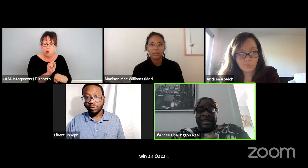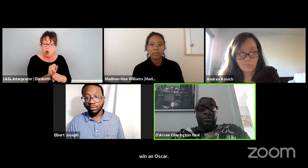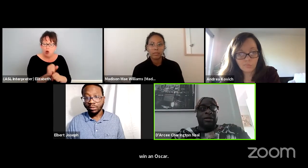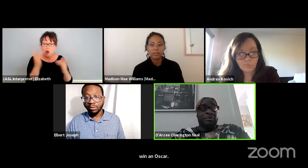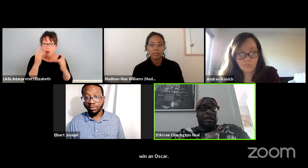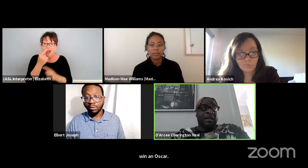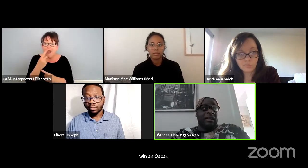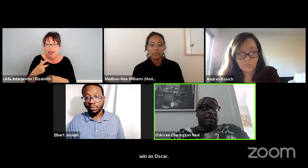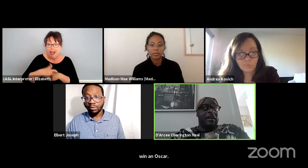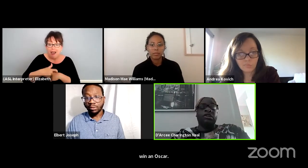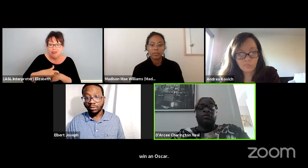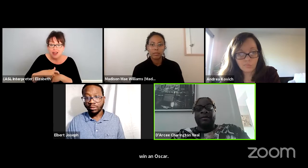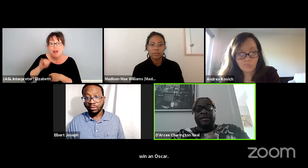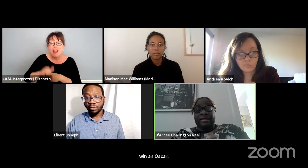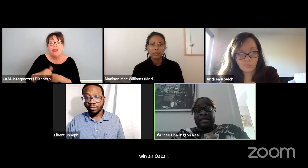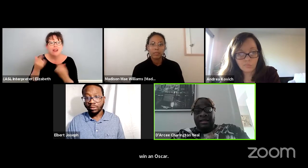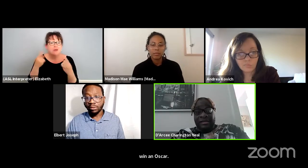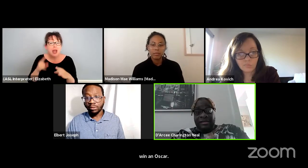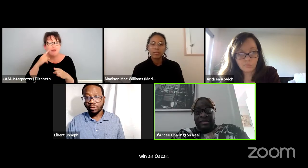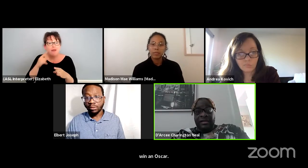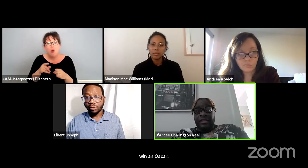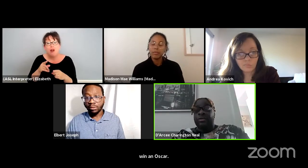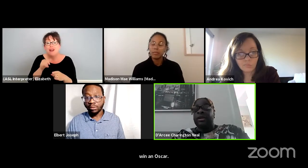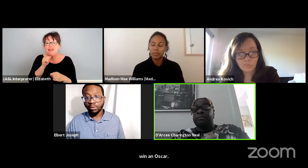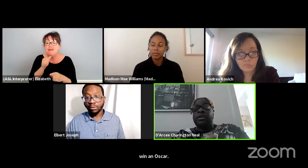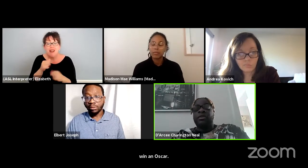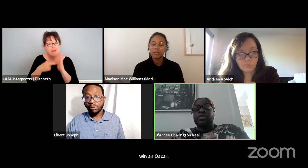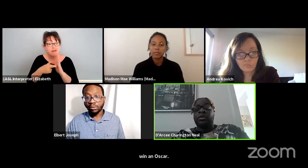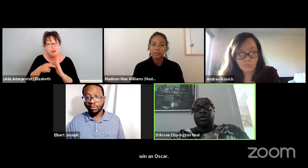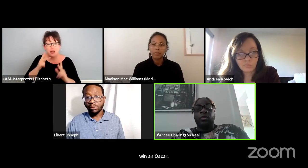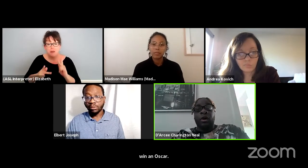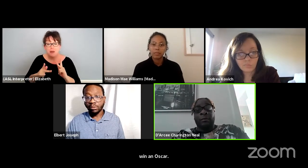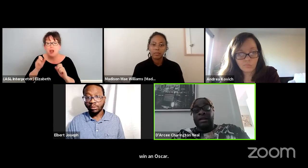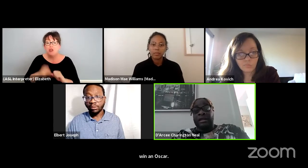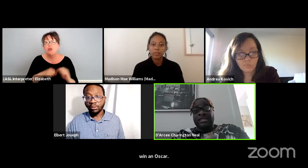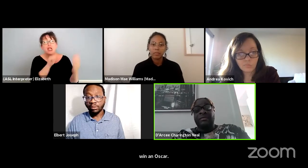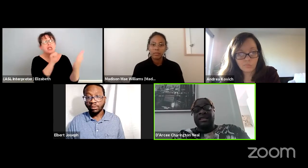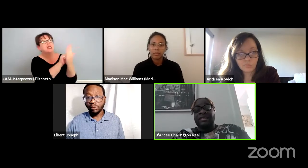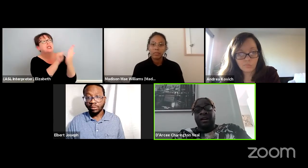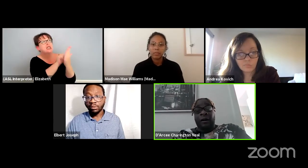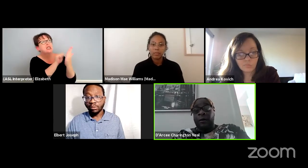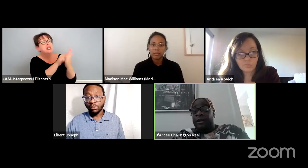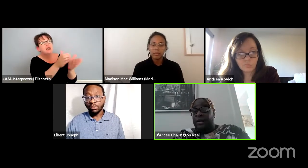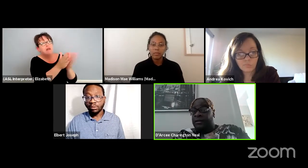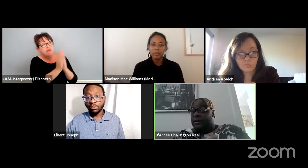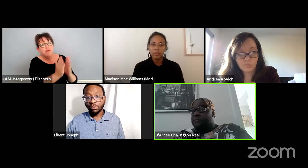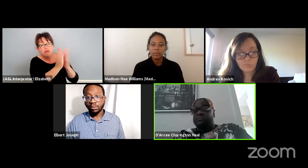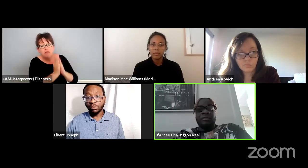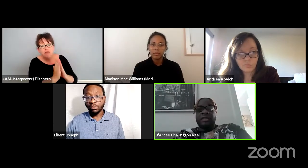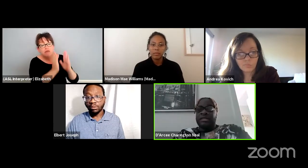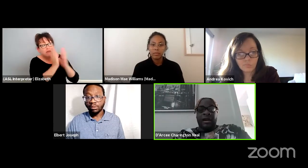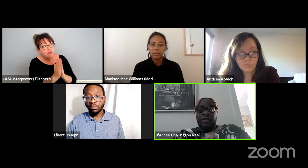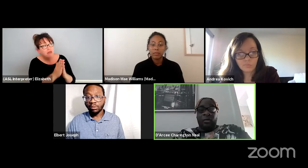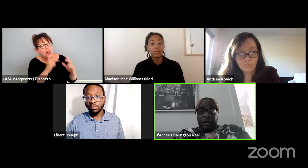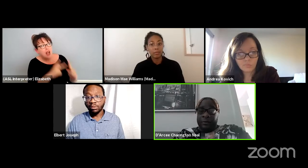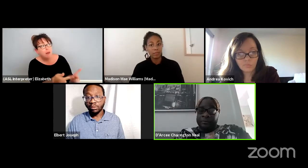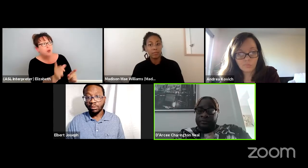That's what being underrepresented is. You can beat on the door all you want but then unless somebody is there to open it it's not gonna work.